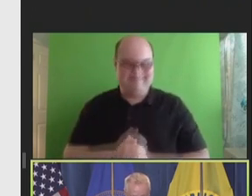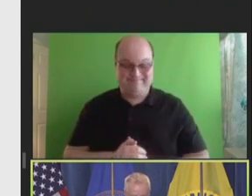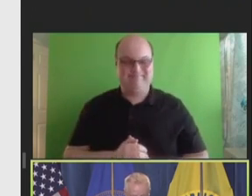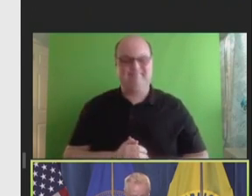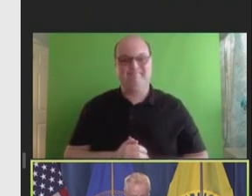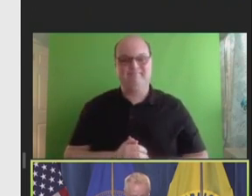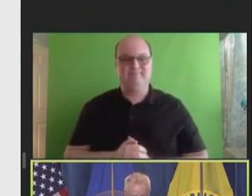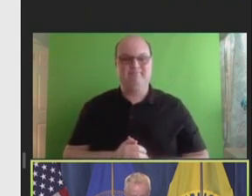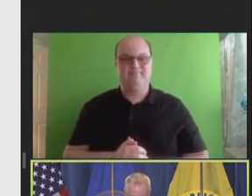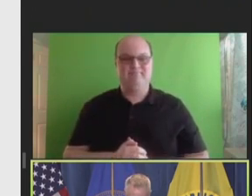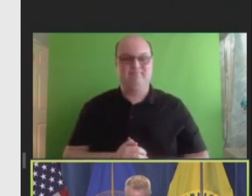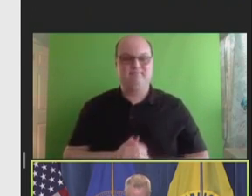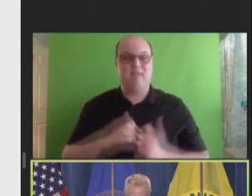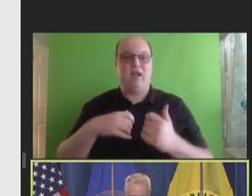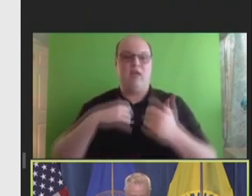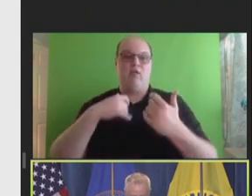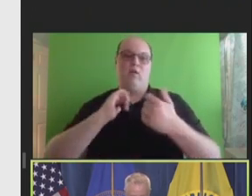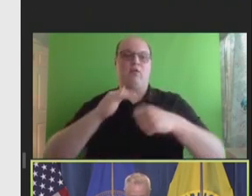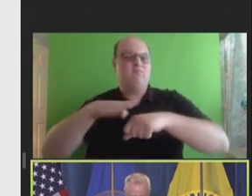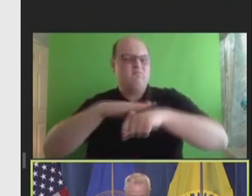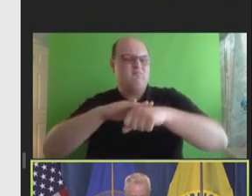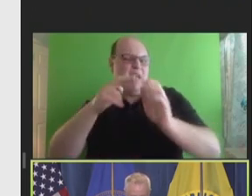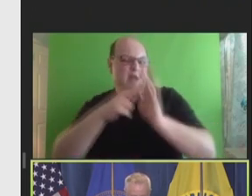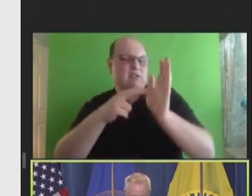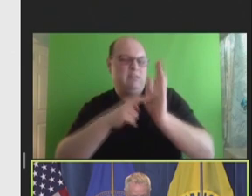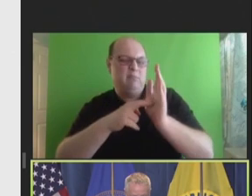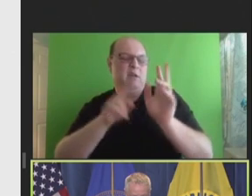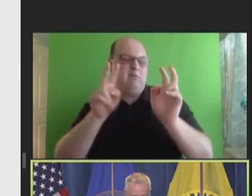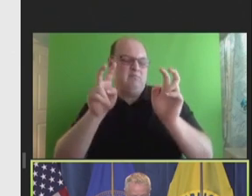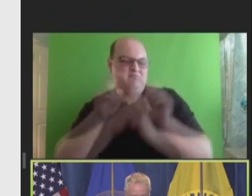In terms of housekeeping, I want to make sure that everyone is aware that this is a public